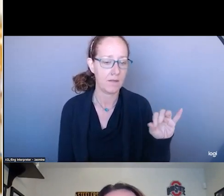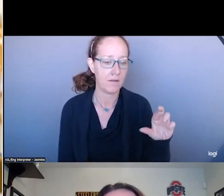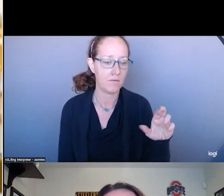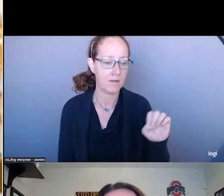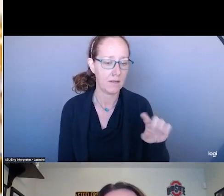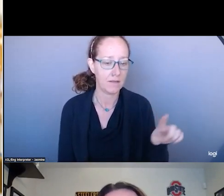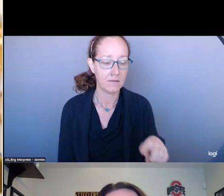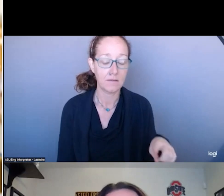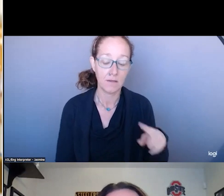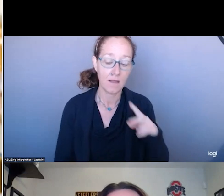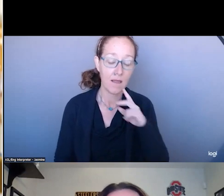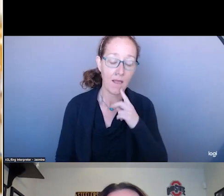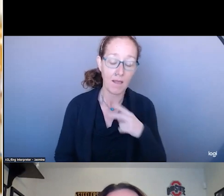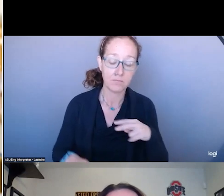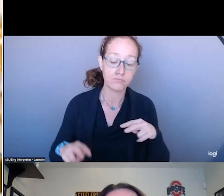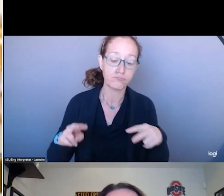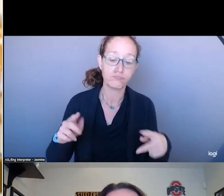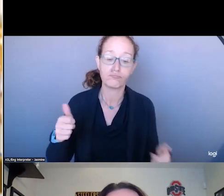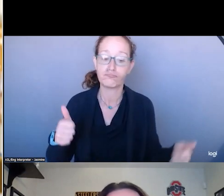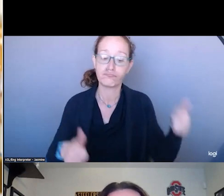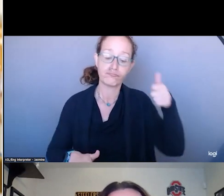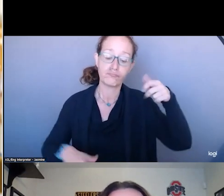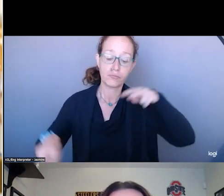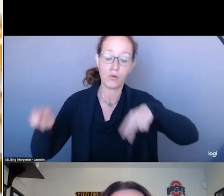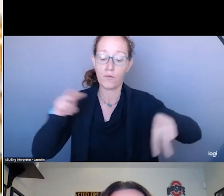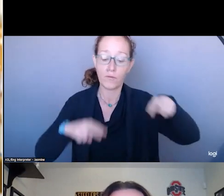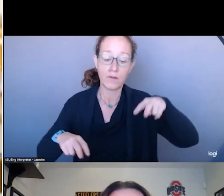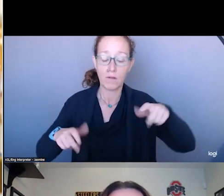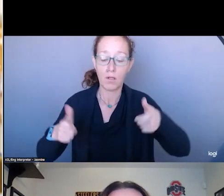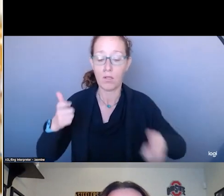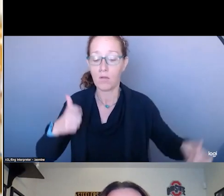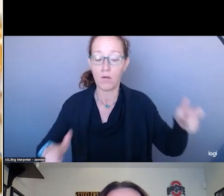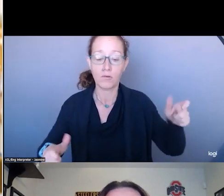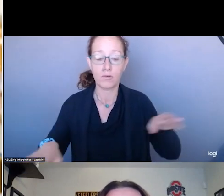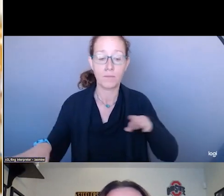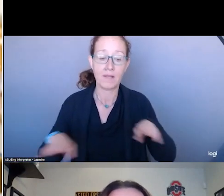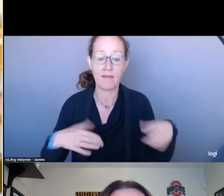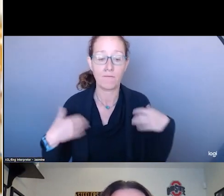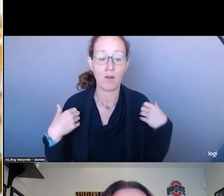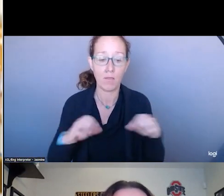CENTER IN ARIZONA. EMPACT SUICIDE CENTER.